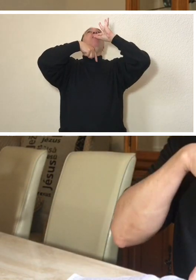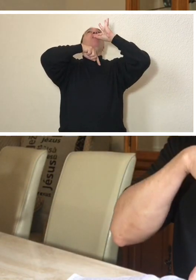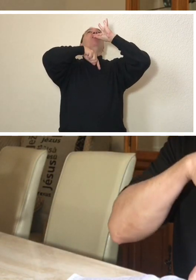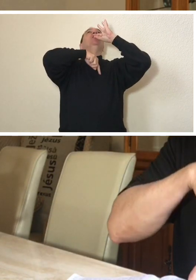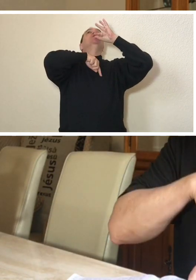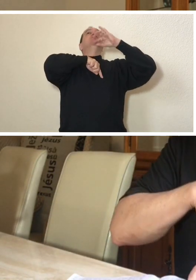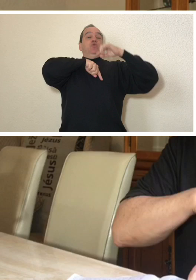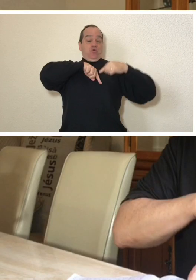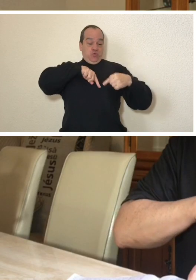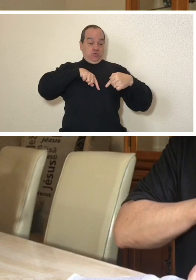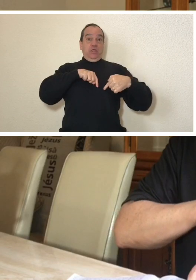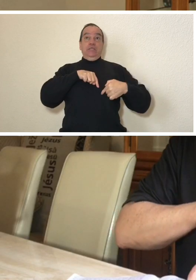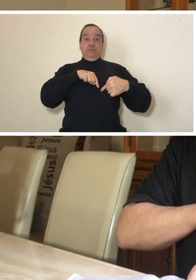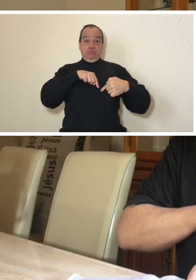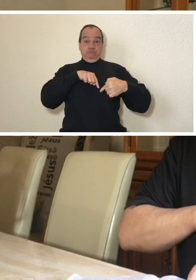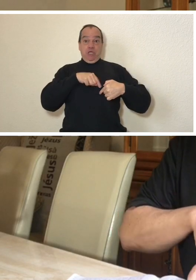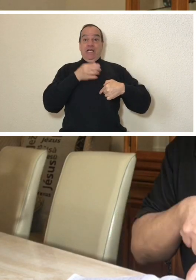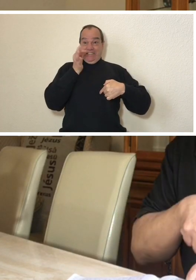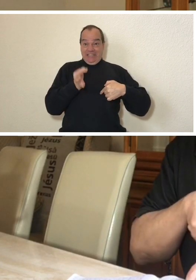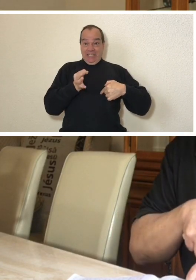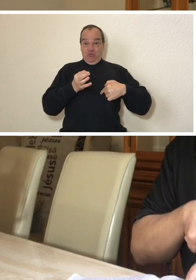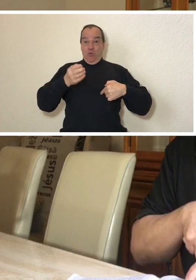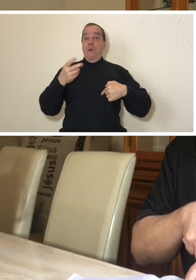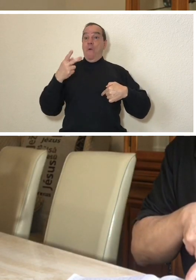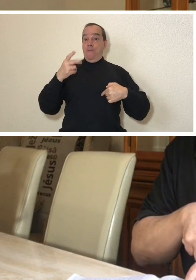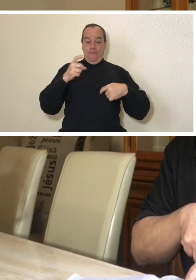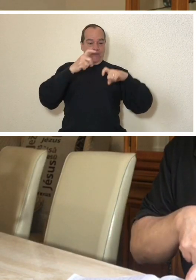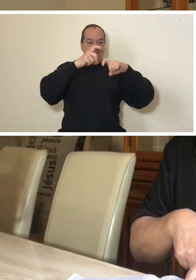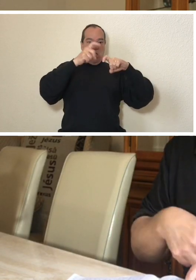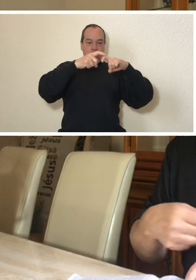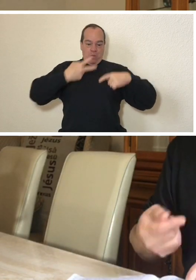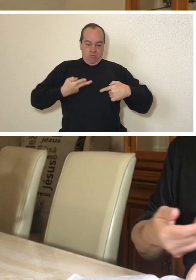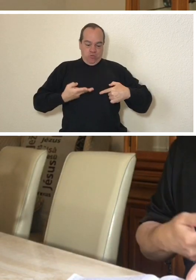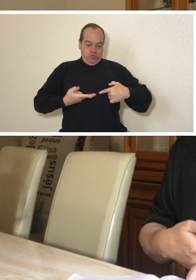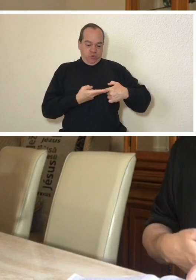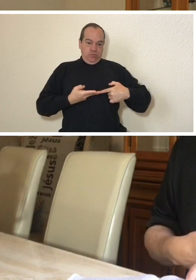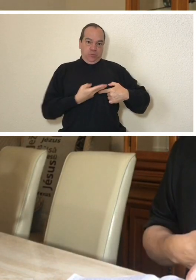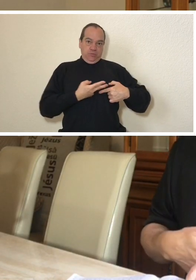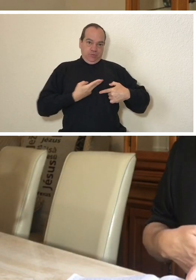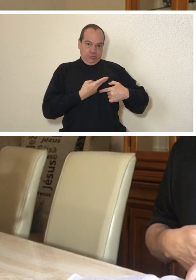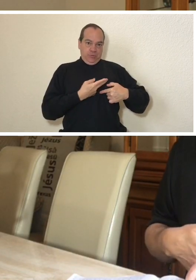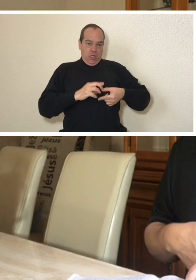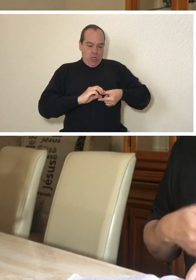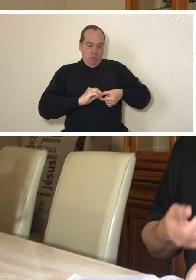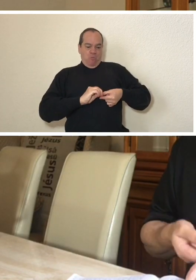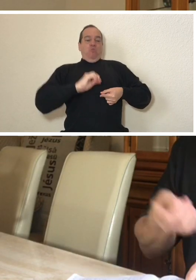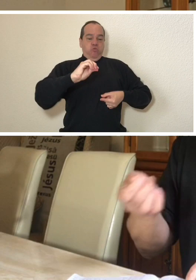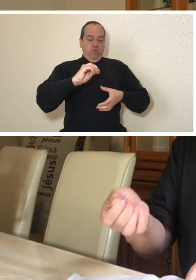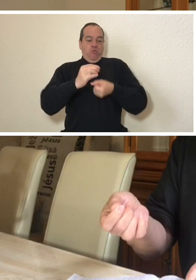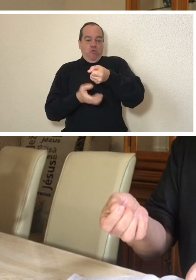and when it arrived in my stomach in the correct part the doctor would make an incision on the outside and pull this tube through